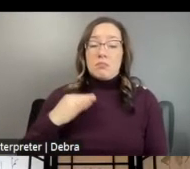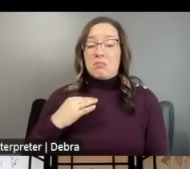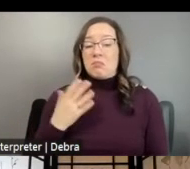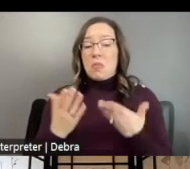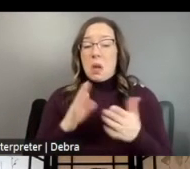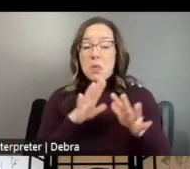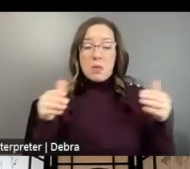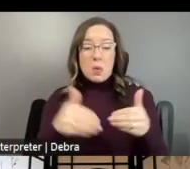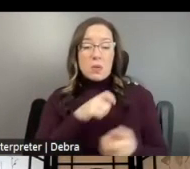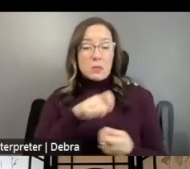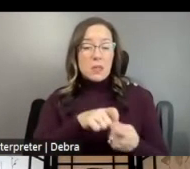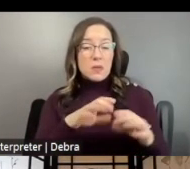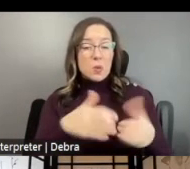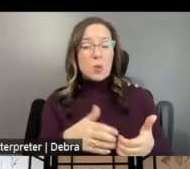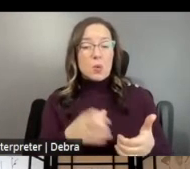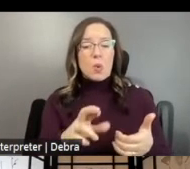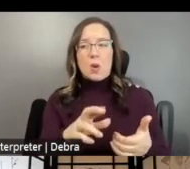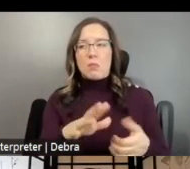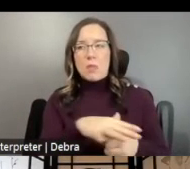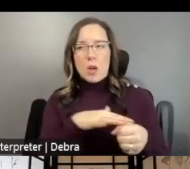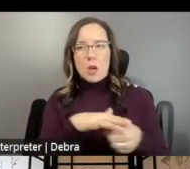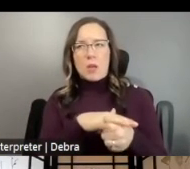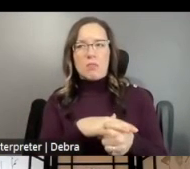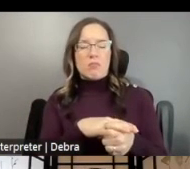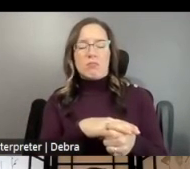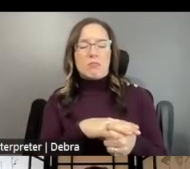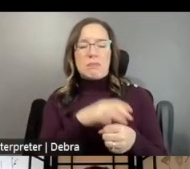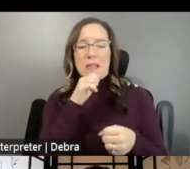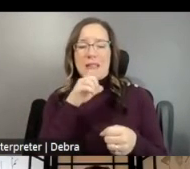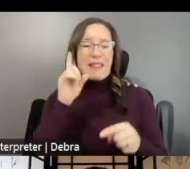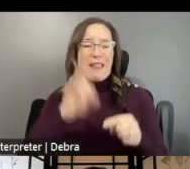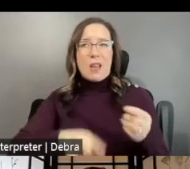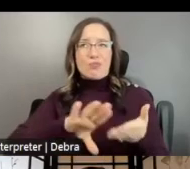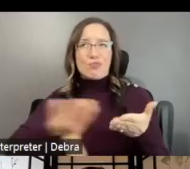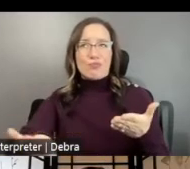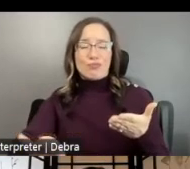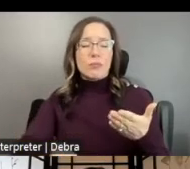PARTICULAR GROUP OR DEMOGRAPHIC THEY MAY NOT BE EXCLUSIONARY UNDER FEDERAL CIVIL CIL RIGHTS